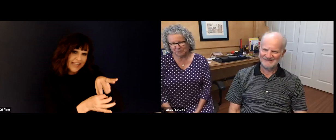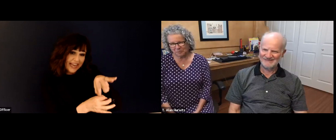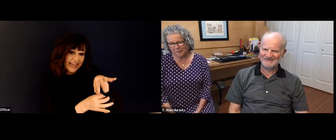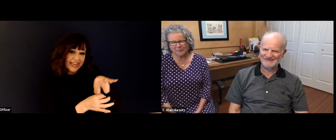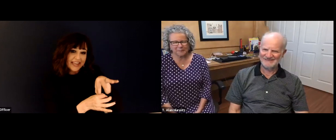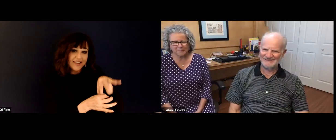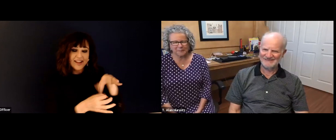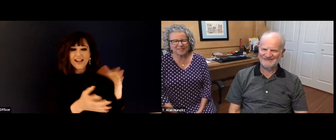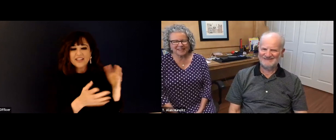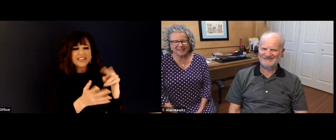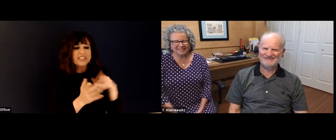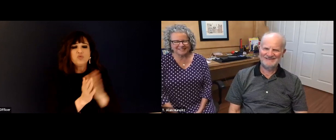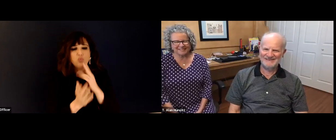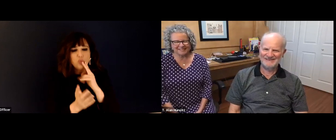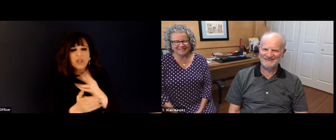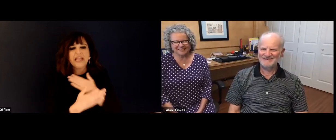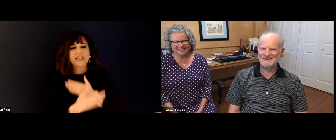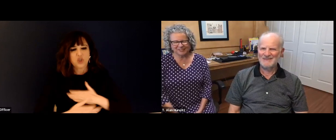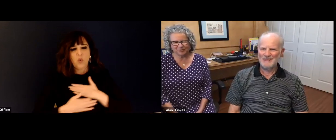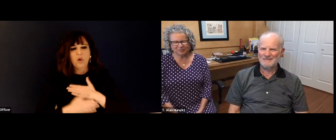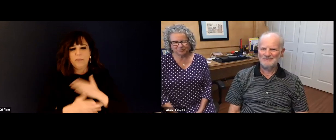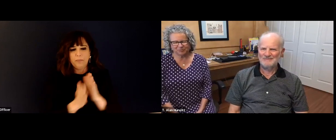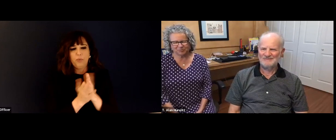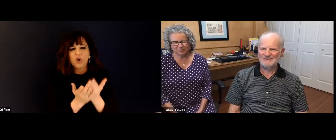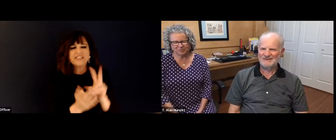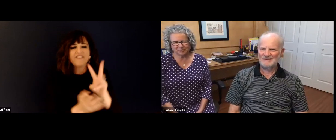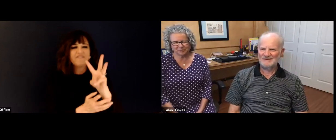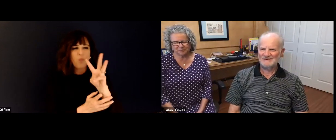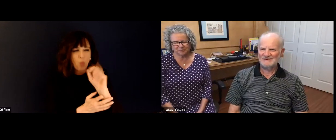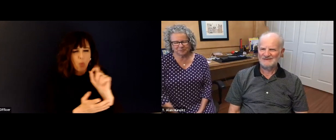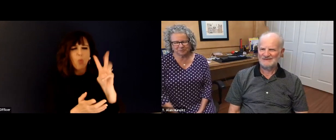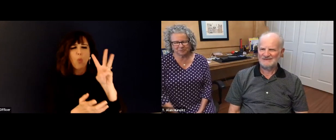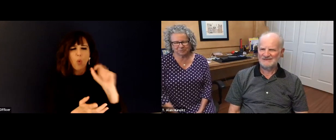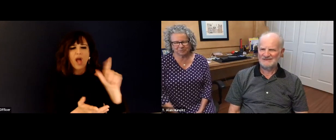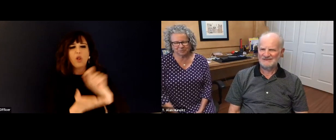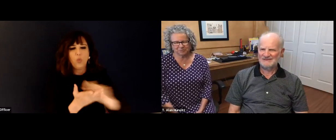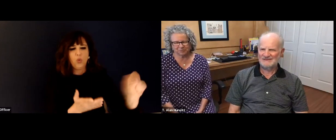It's very easy to read. It's entertaining. It's nice to read